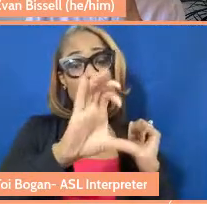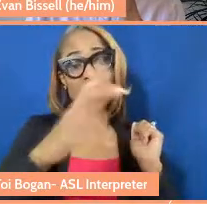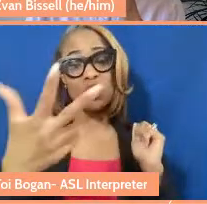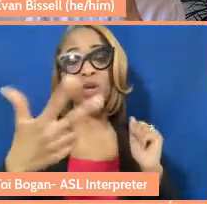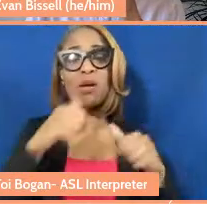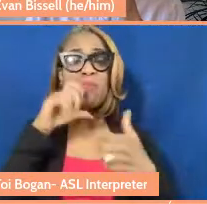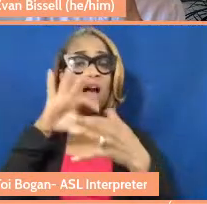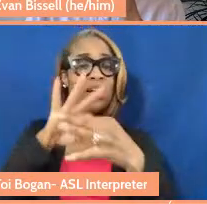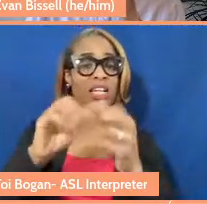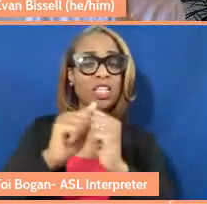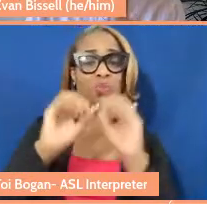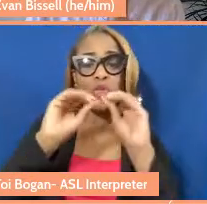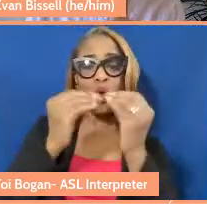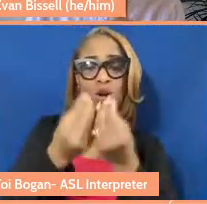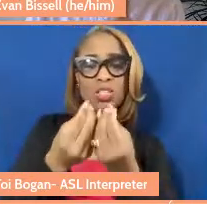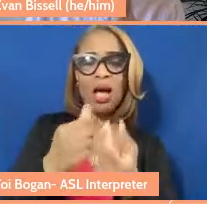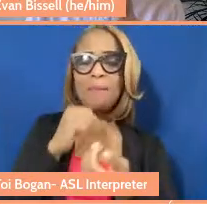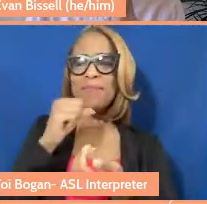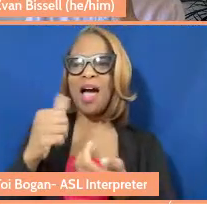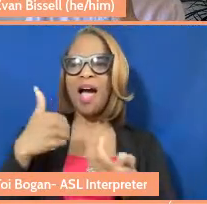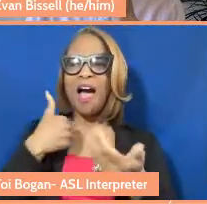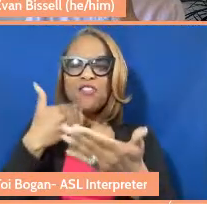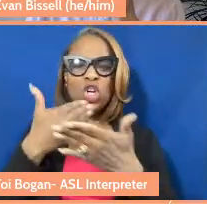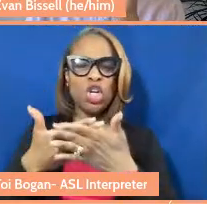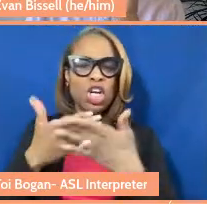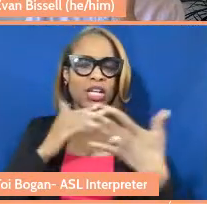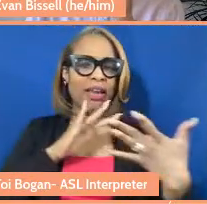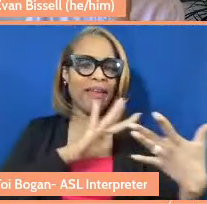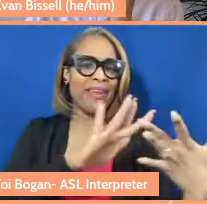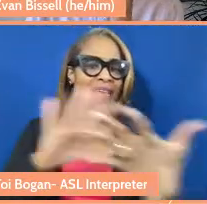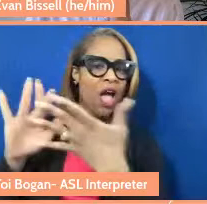we're not as well network. And so I'm really curious about